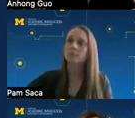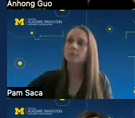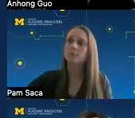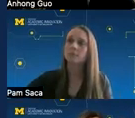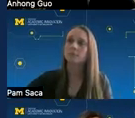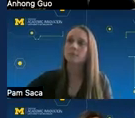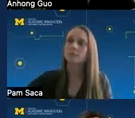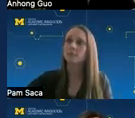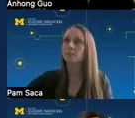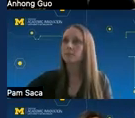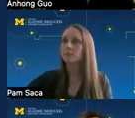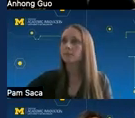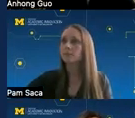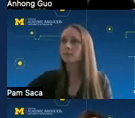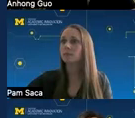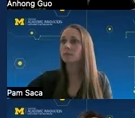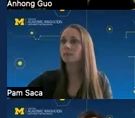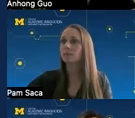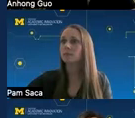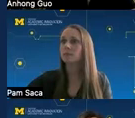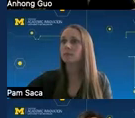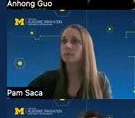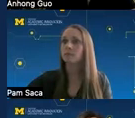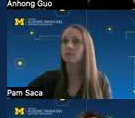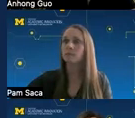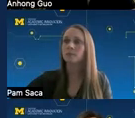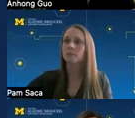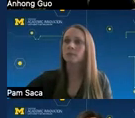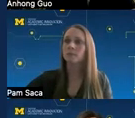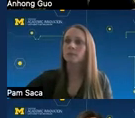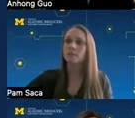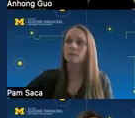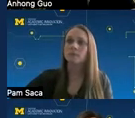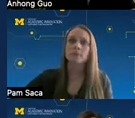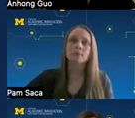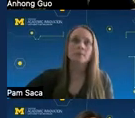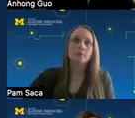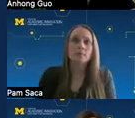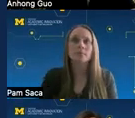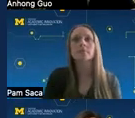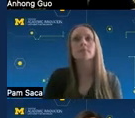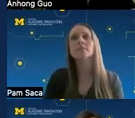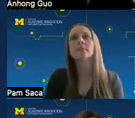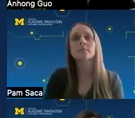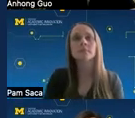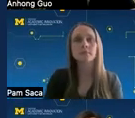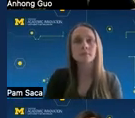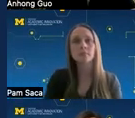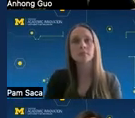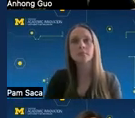xr to make the physical world accessible it'll be interesting to hear about some of his great work and professor michael niebling the assistant professor in our school of information